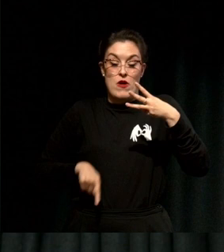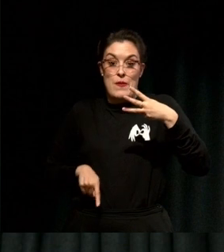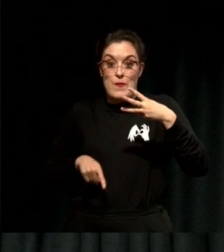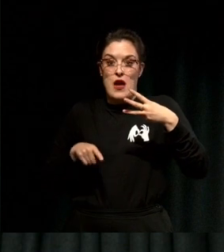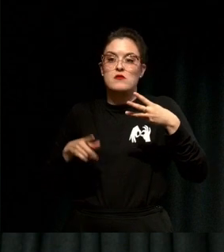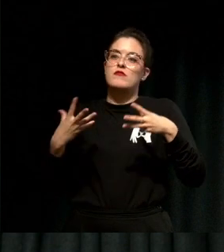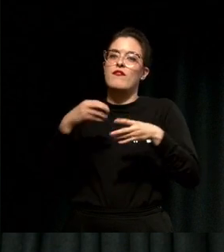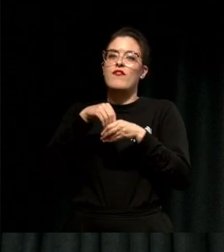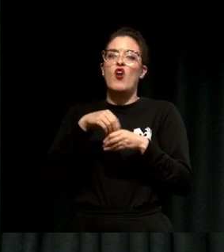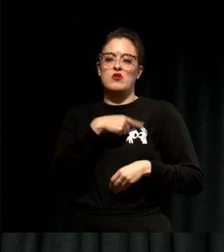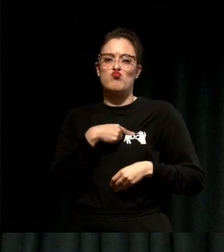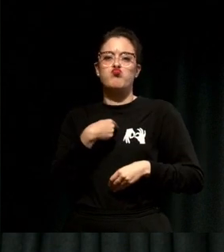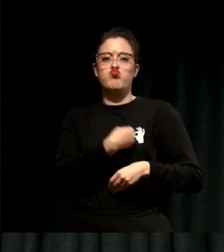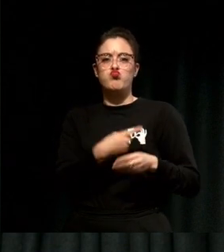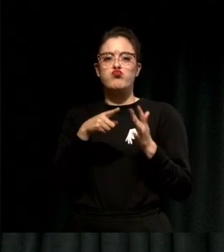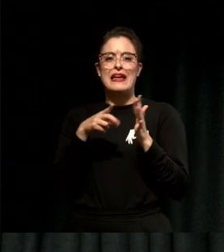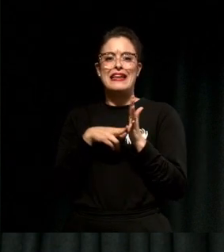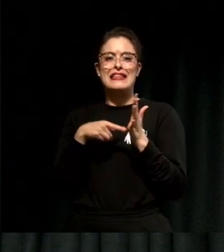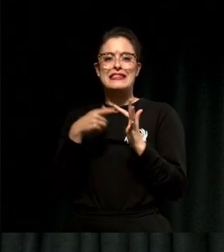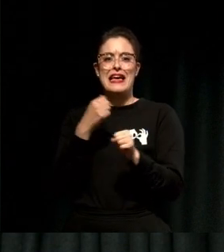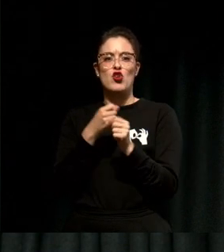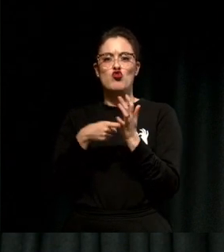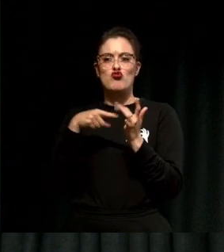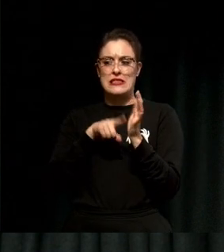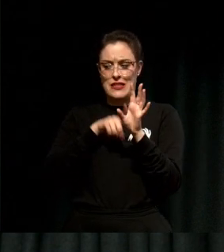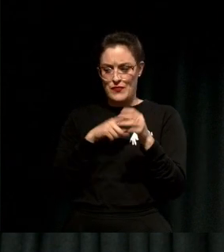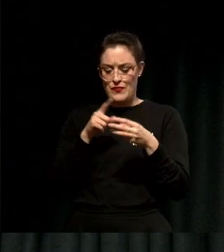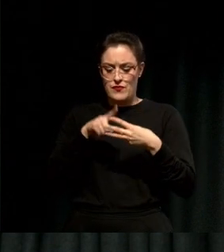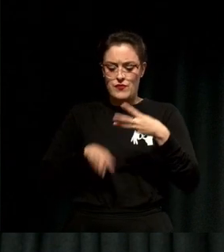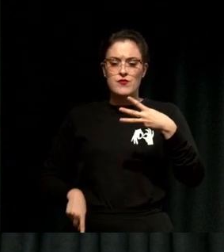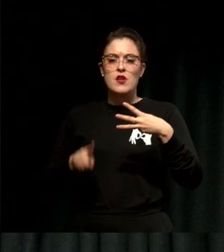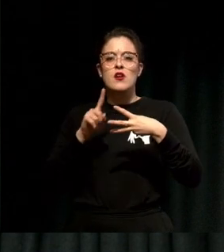how to manage your flow of energy, so if you have something that's blocking you, something